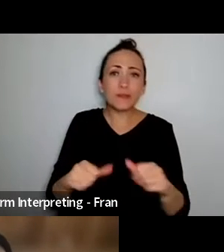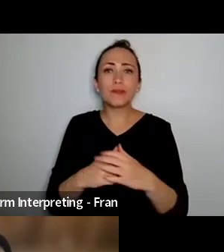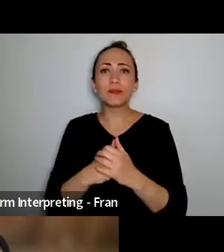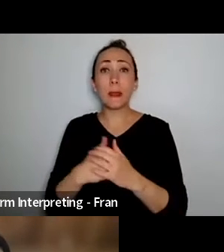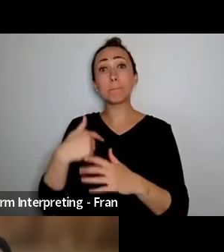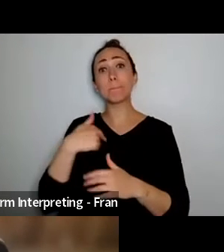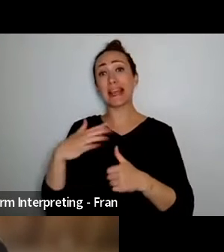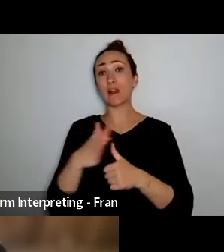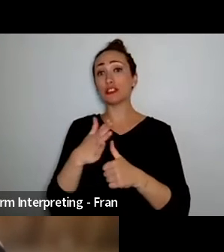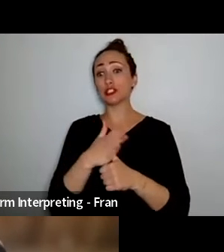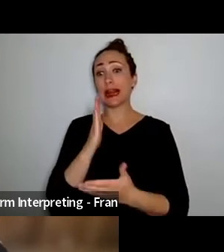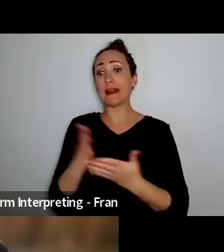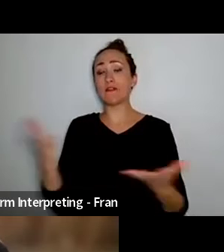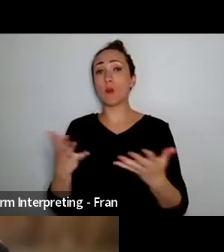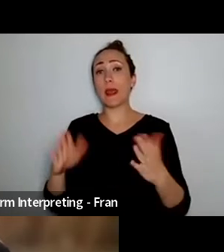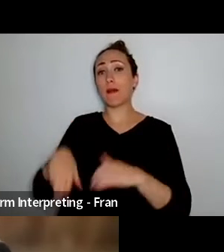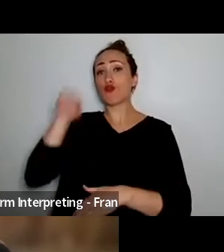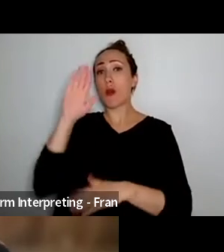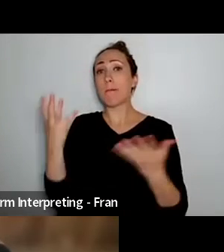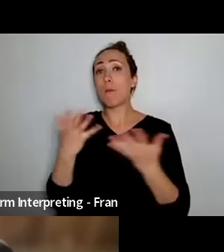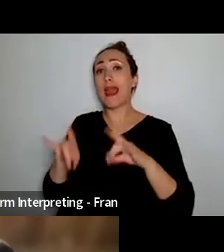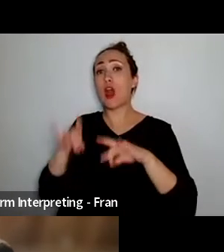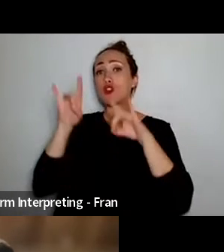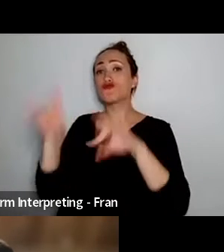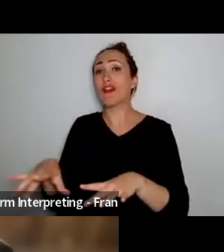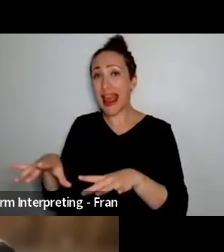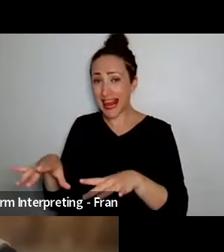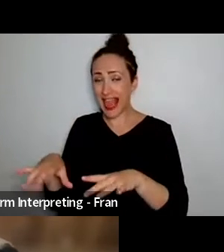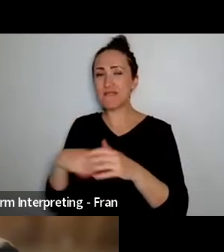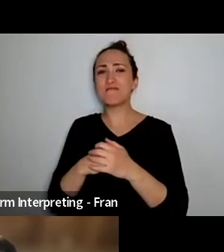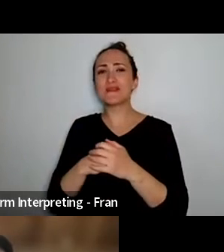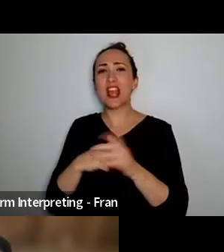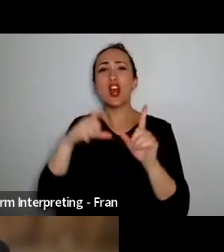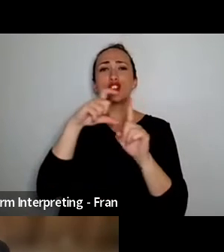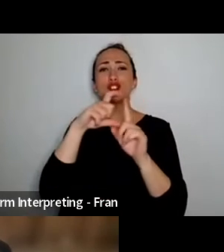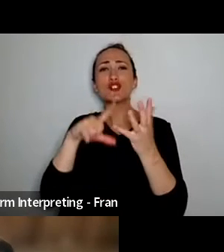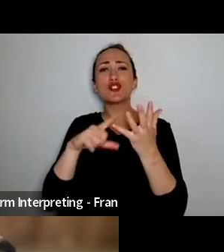I began my training in Australia in a wee Little Village called Jerilderie in Country New South